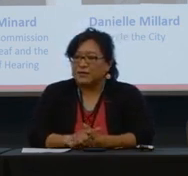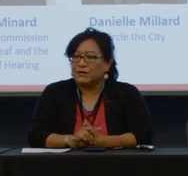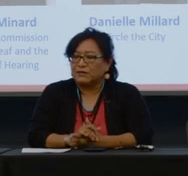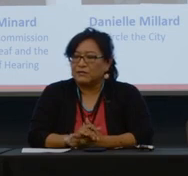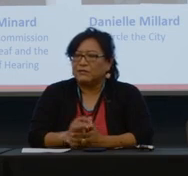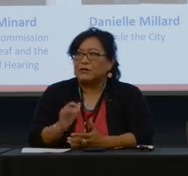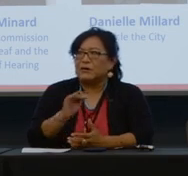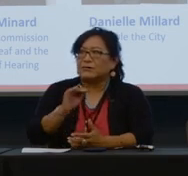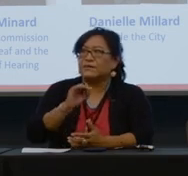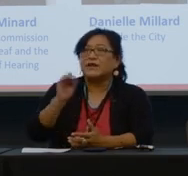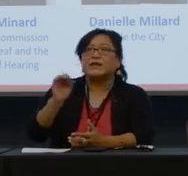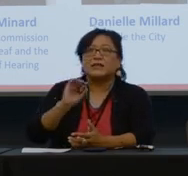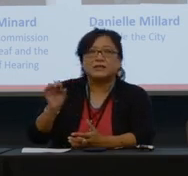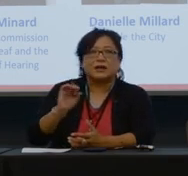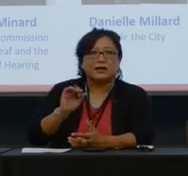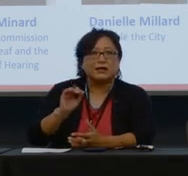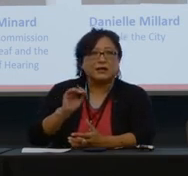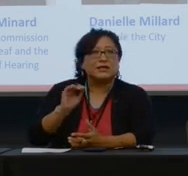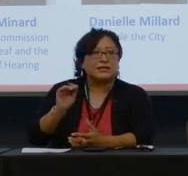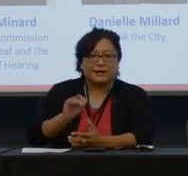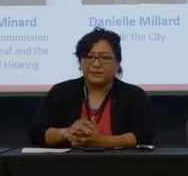We don't, our funding is not the same.